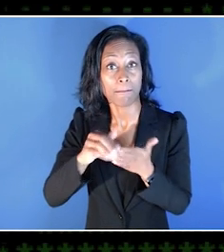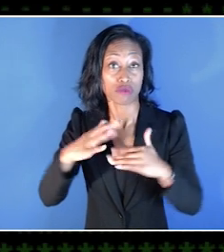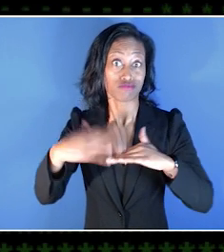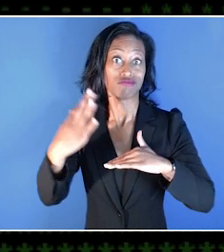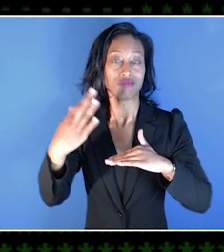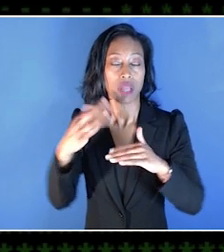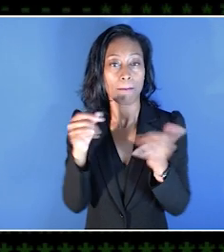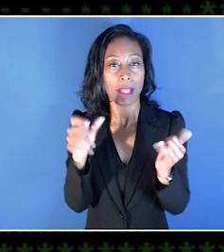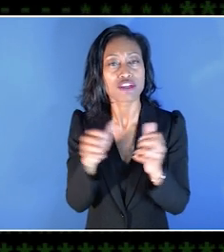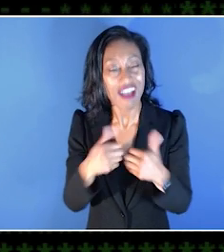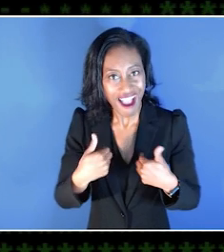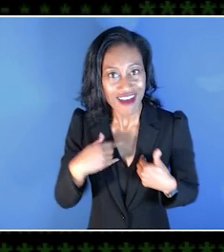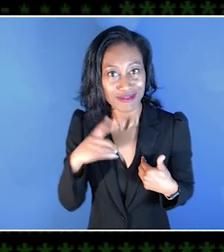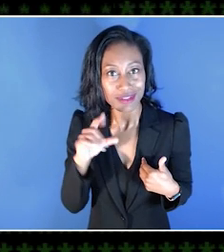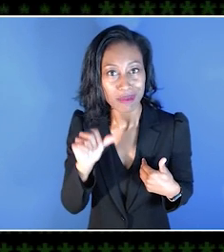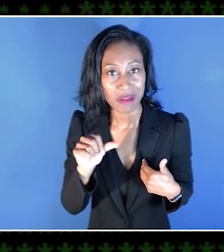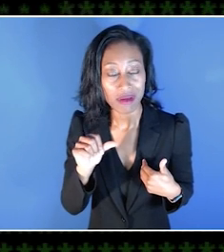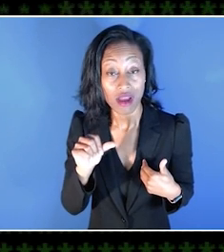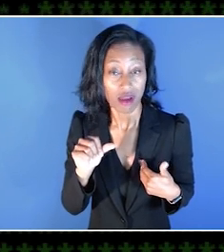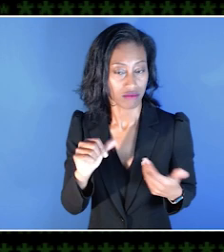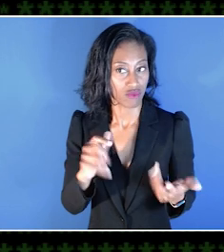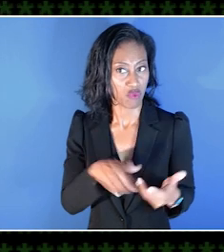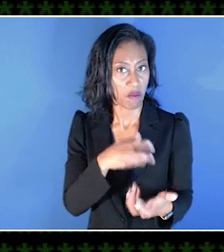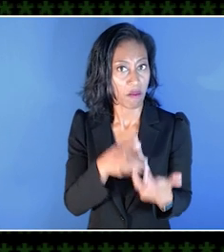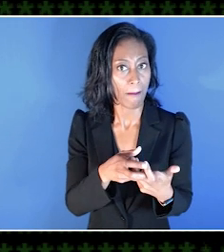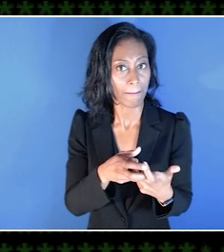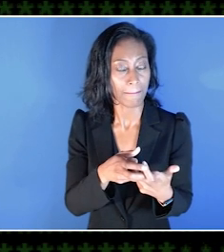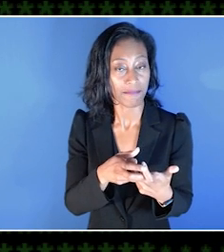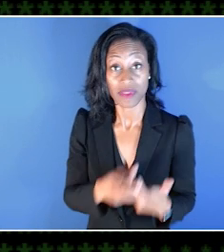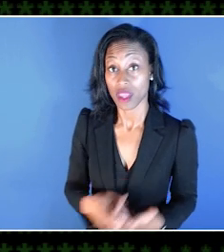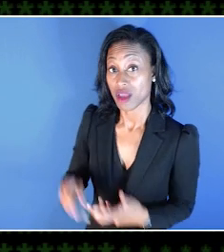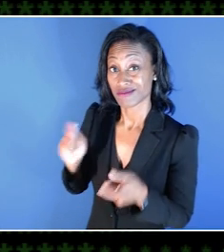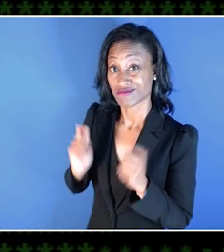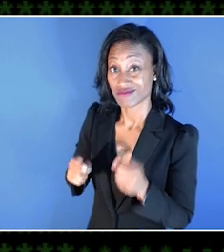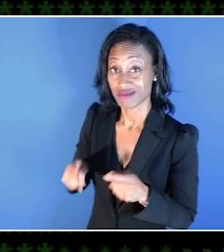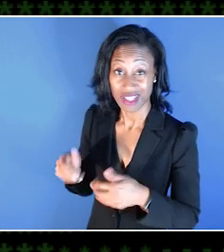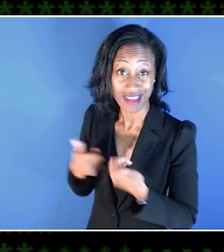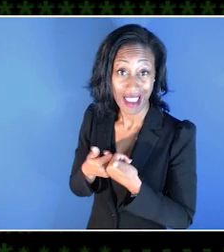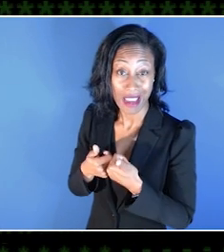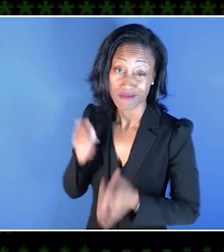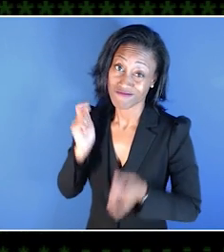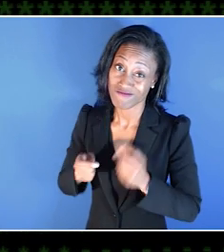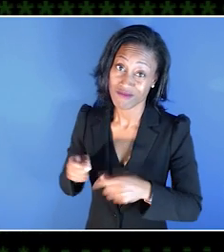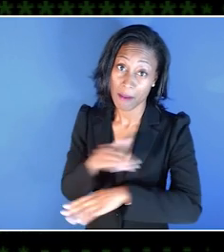including adapting our own games and platforms. We also want to empower game creators